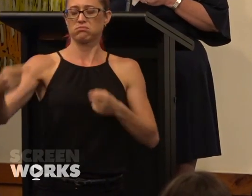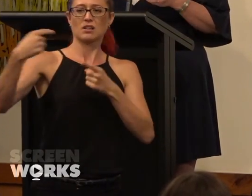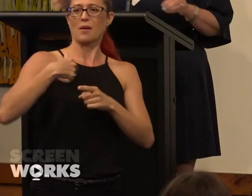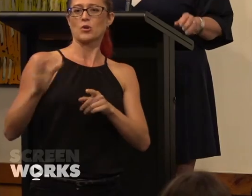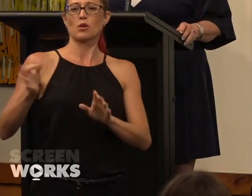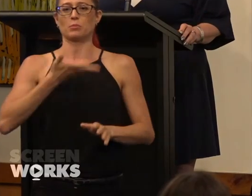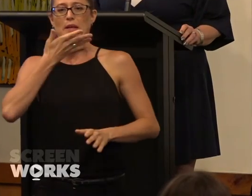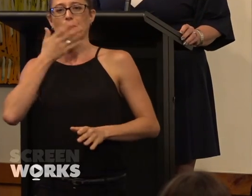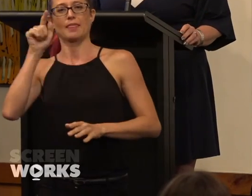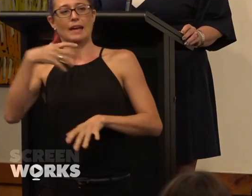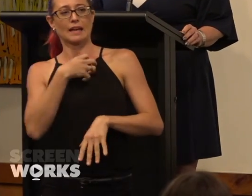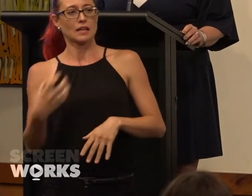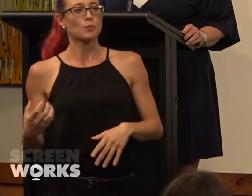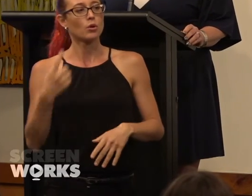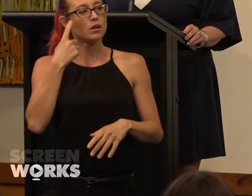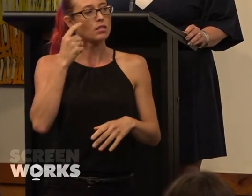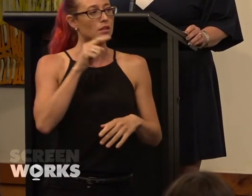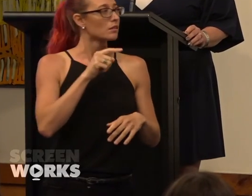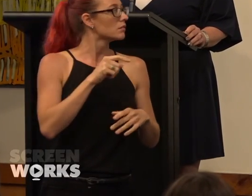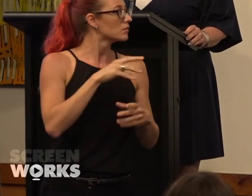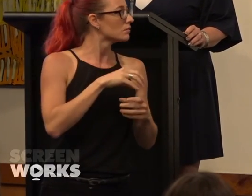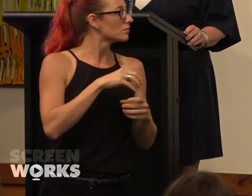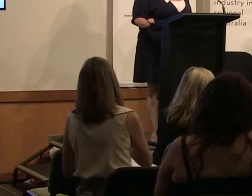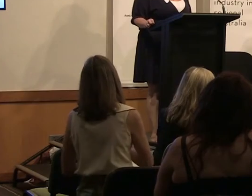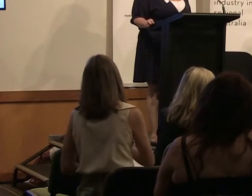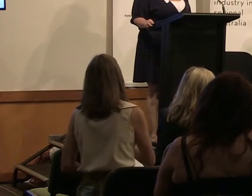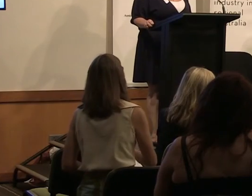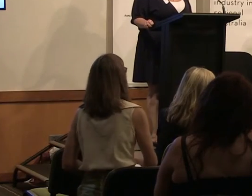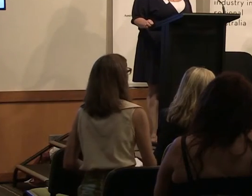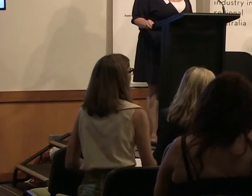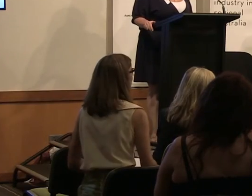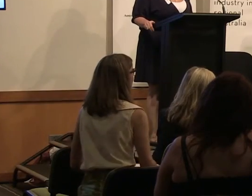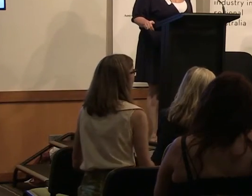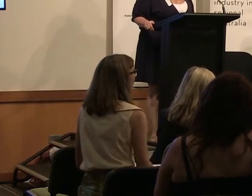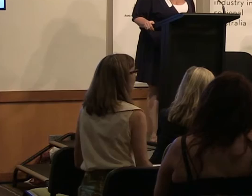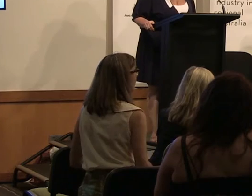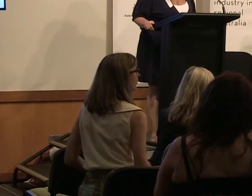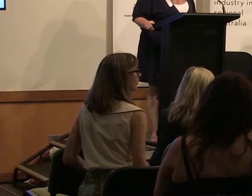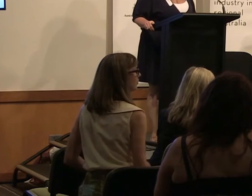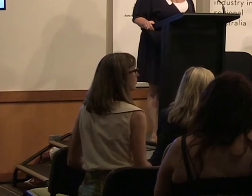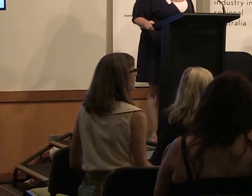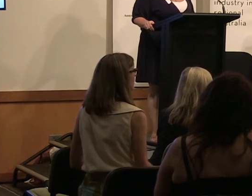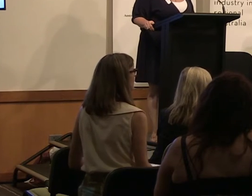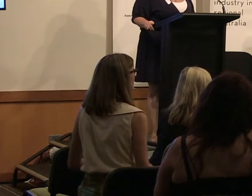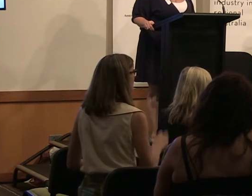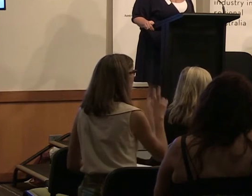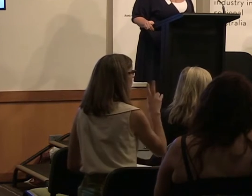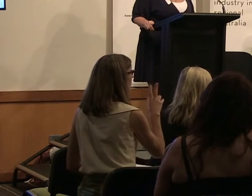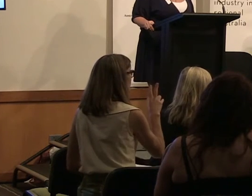emboldens us all to act as well. Can I just say that I think also it's broader than Australia too because in many ways, the Sony hack and the hacking of those emails